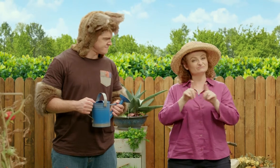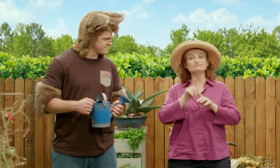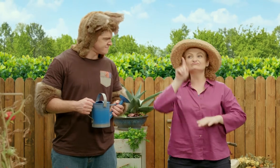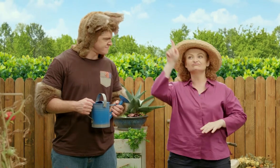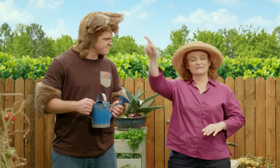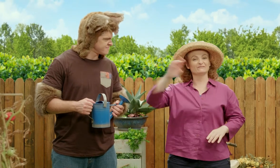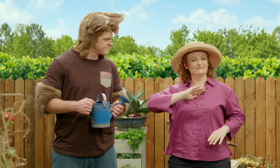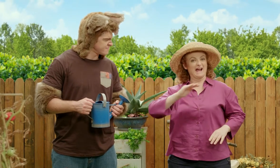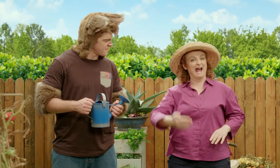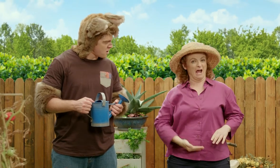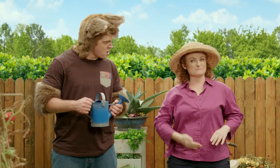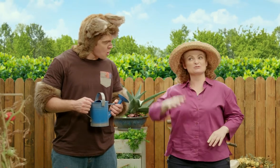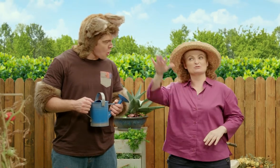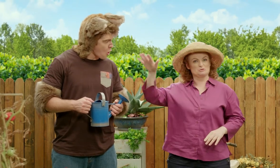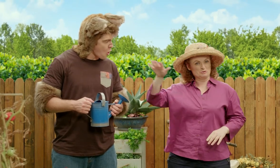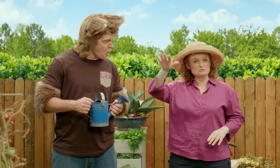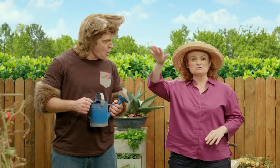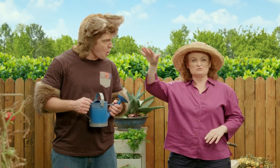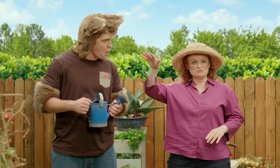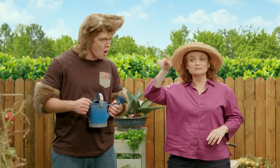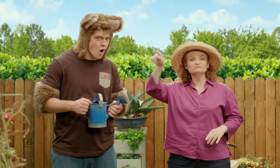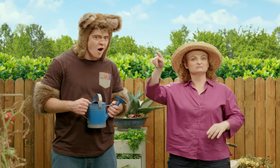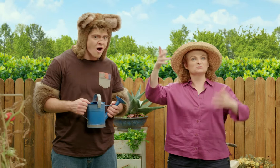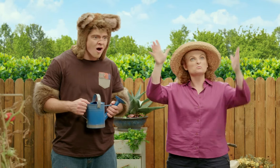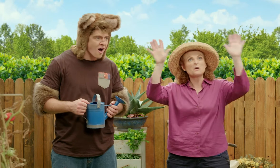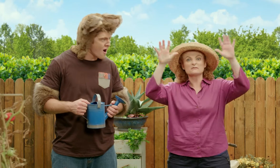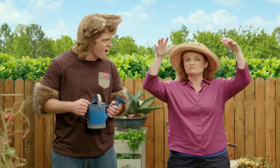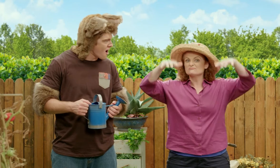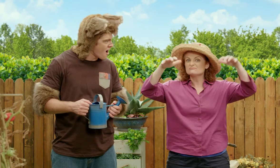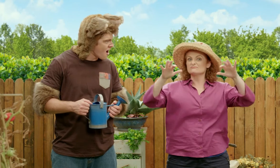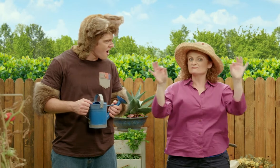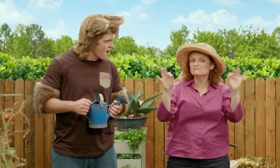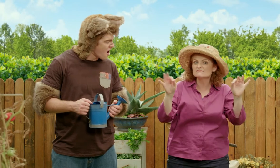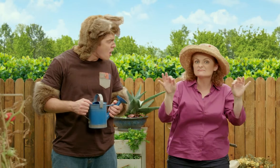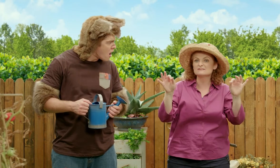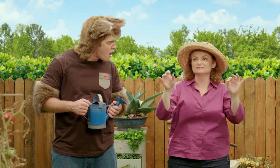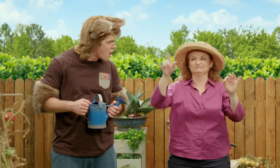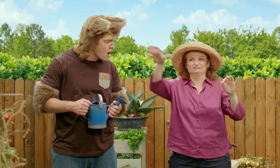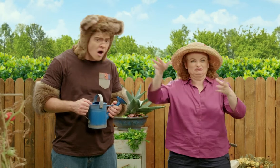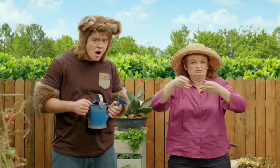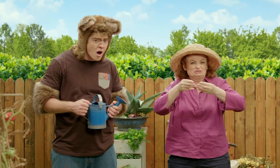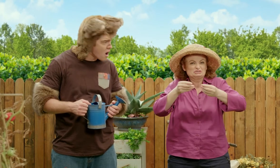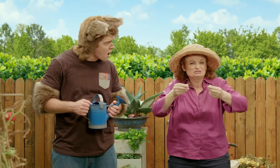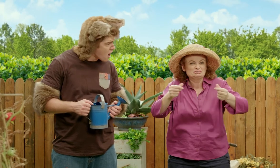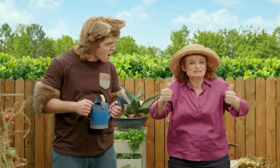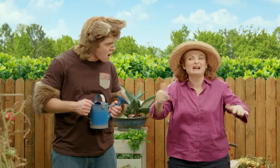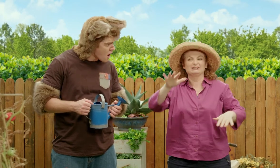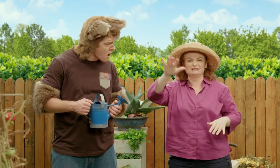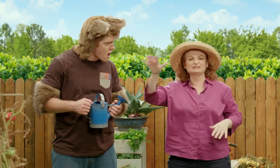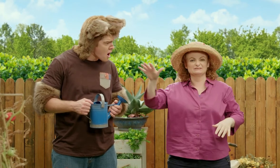just like out on the farms. If there's been no rain and it's very dry,